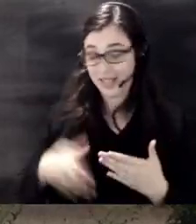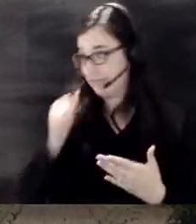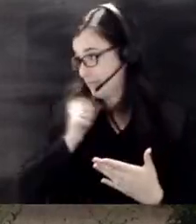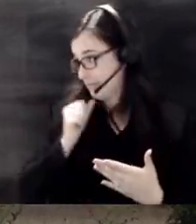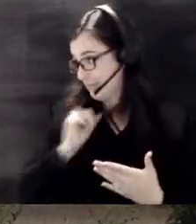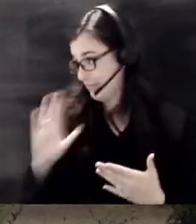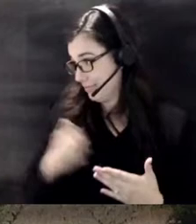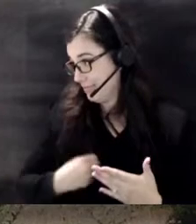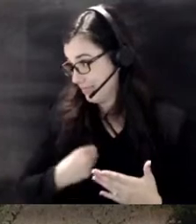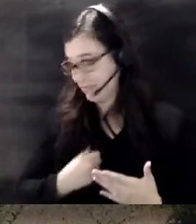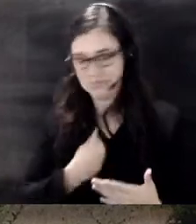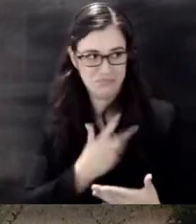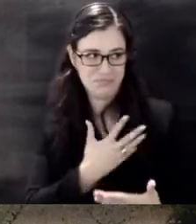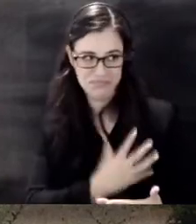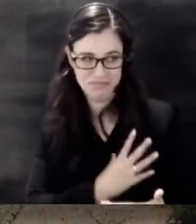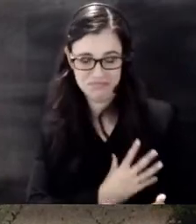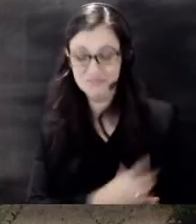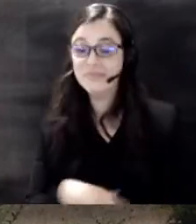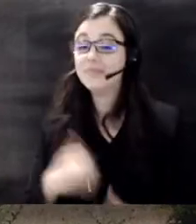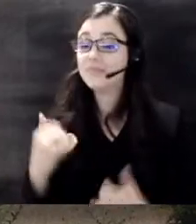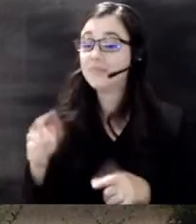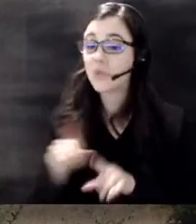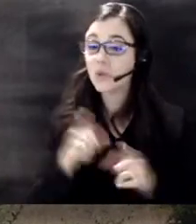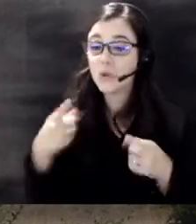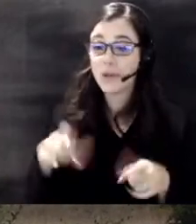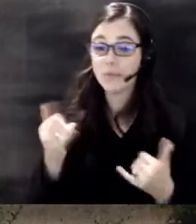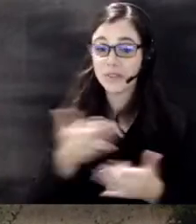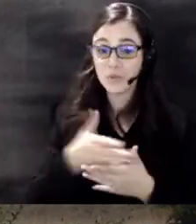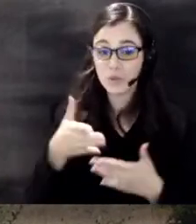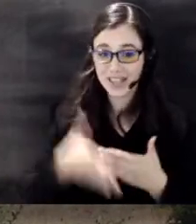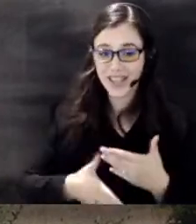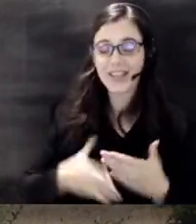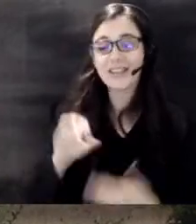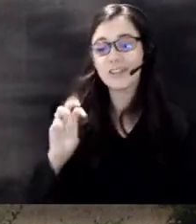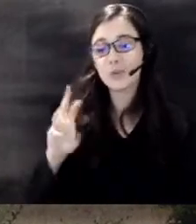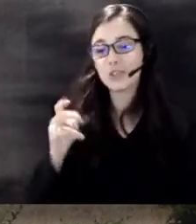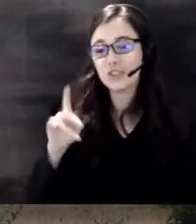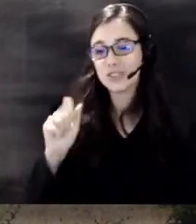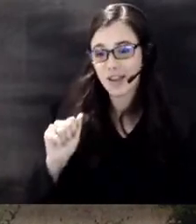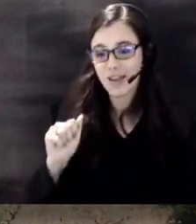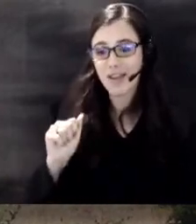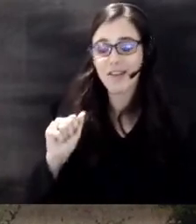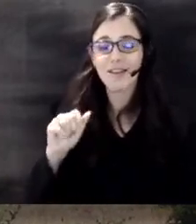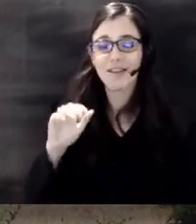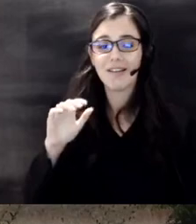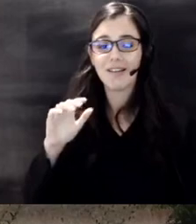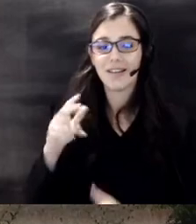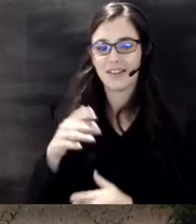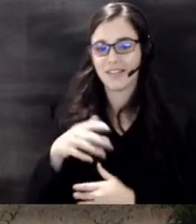also occurring this weekend is um our Wichita hot annual fire program or Fire Conference